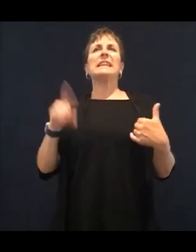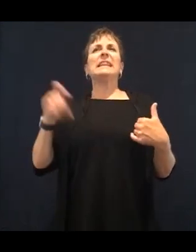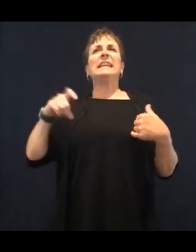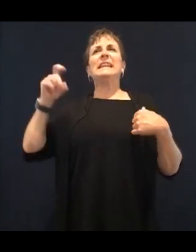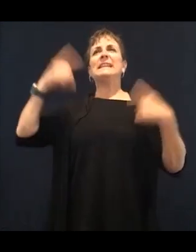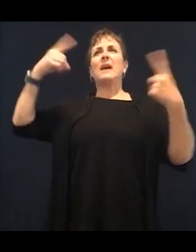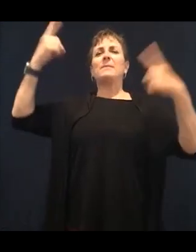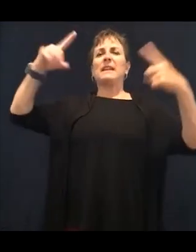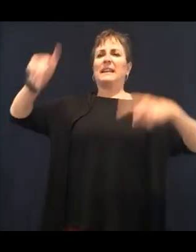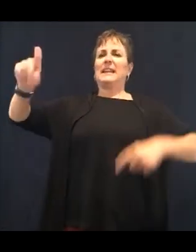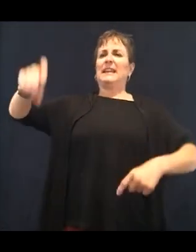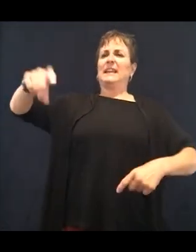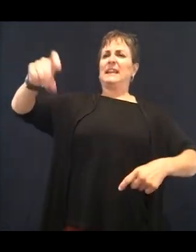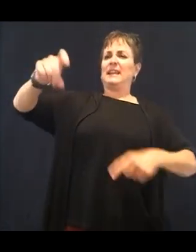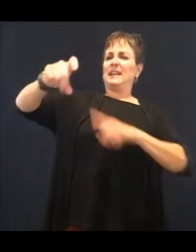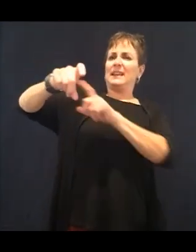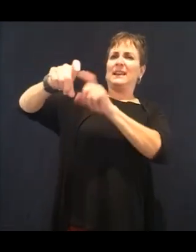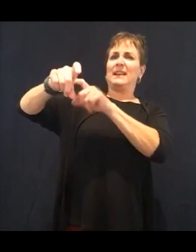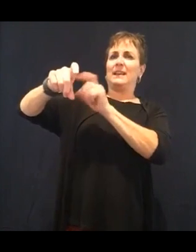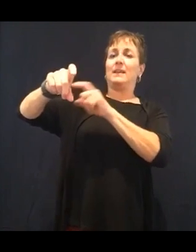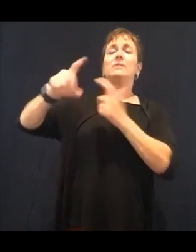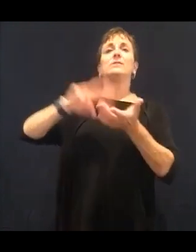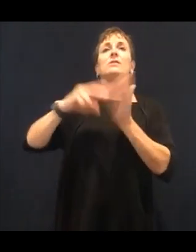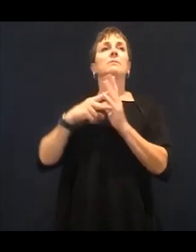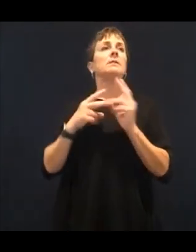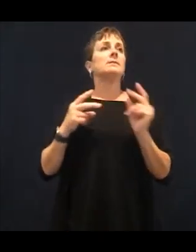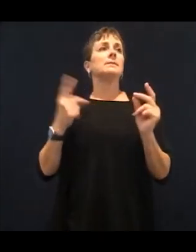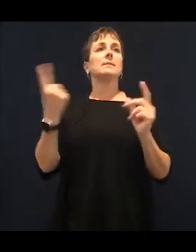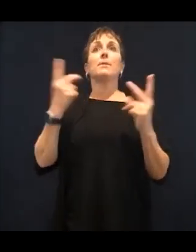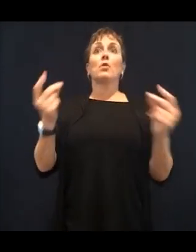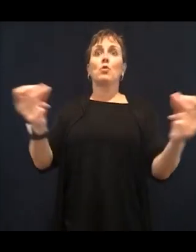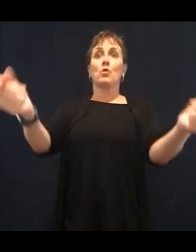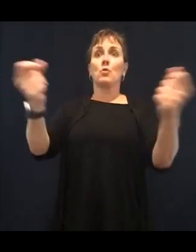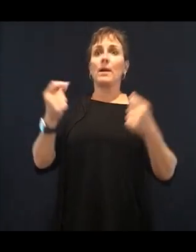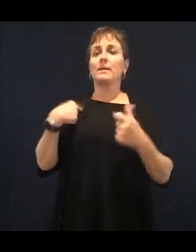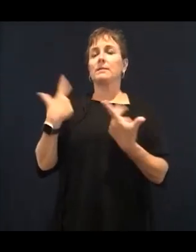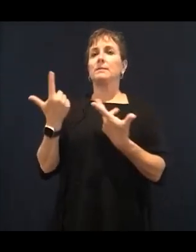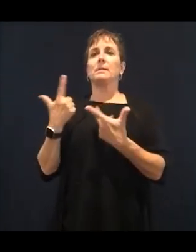caffeine in our carbohydrates, because our body already knows that that